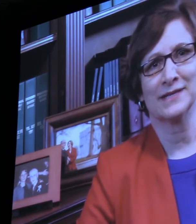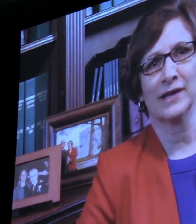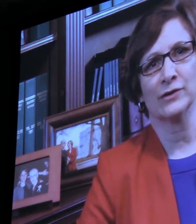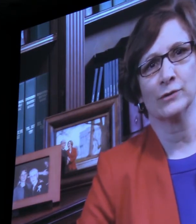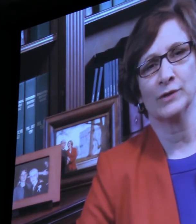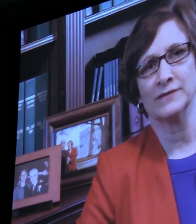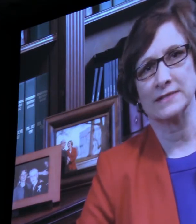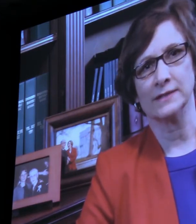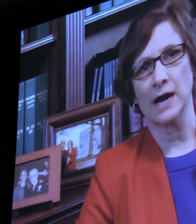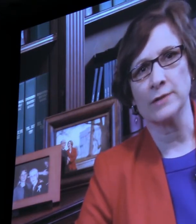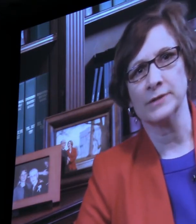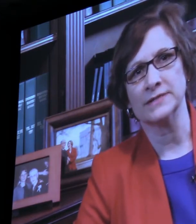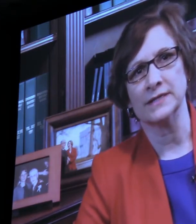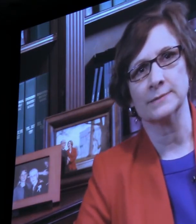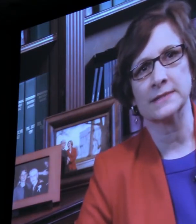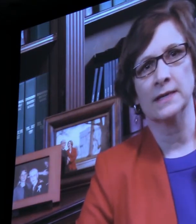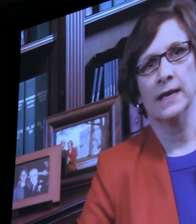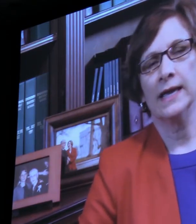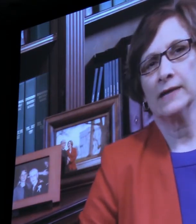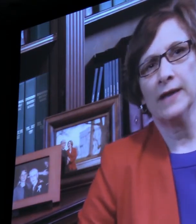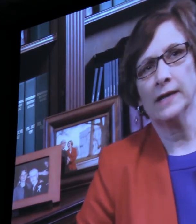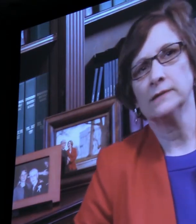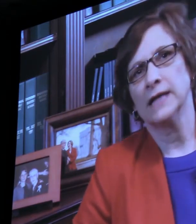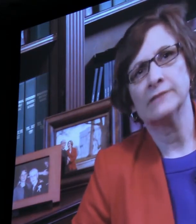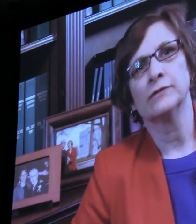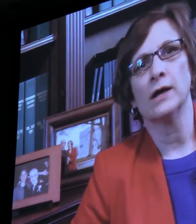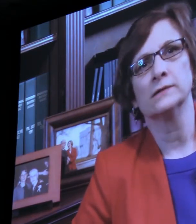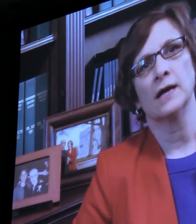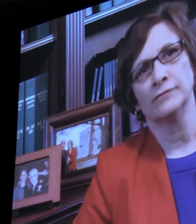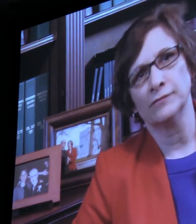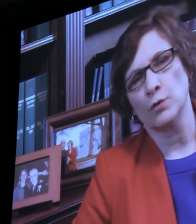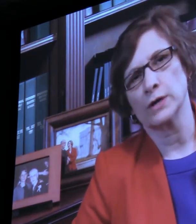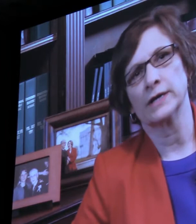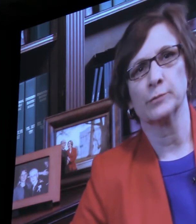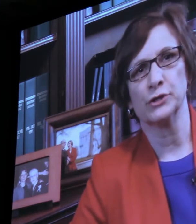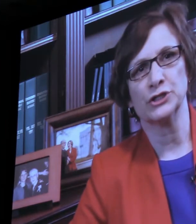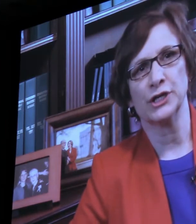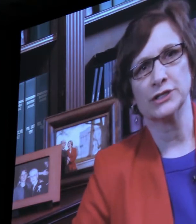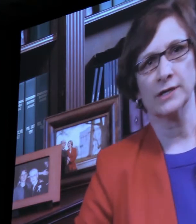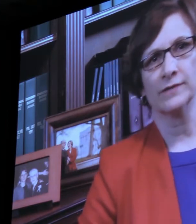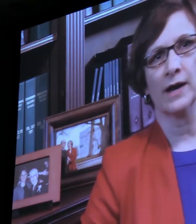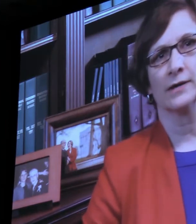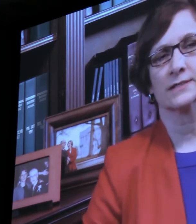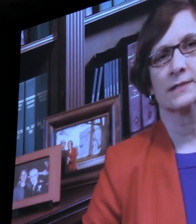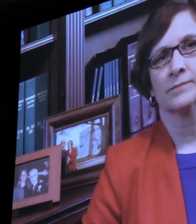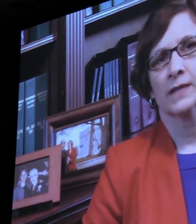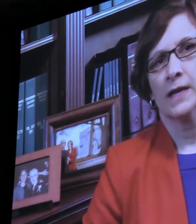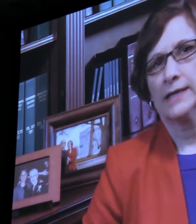Together we visited art museums, and I've had a lifelong love for, and appreciation of the arts.